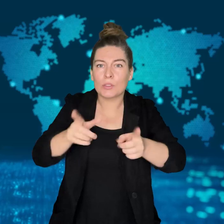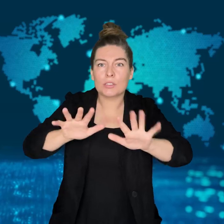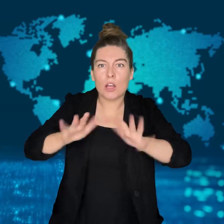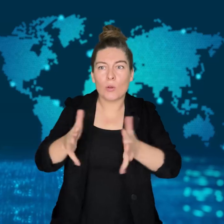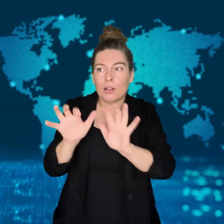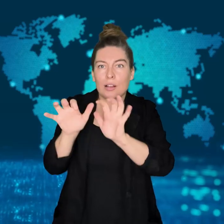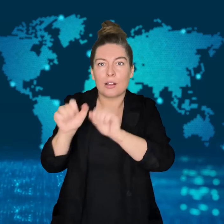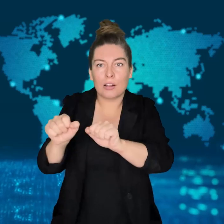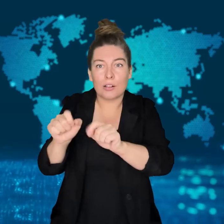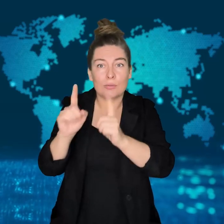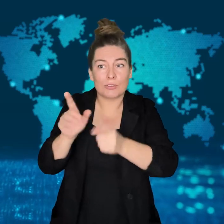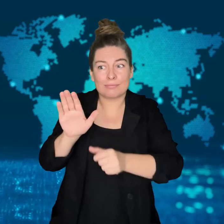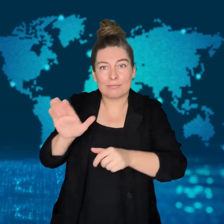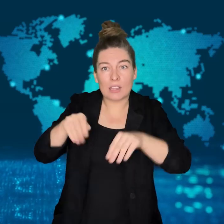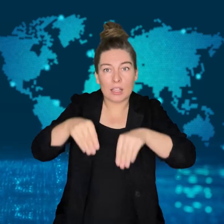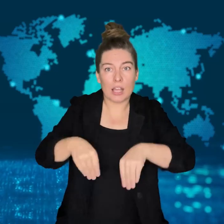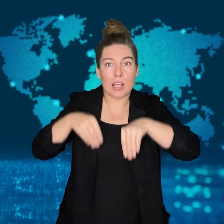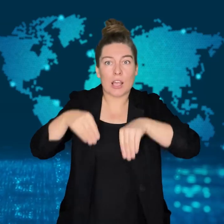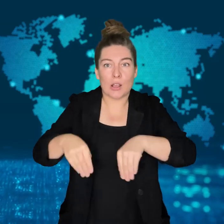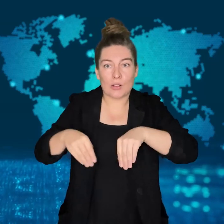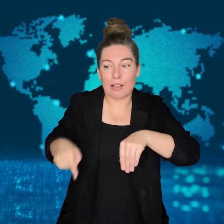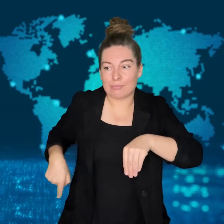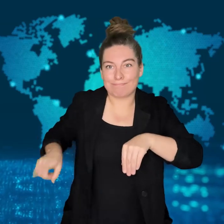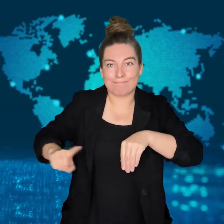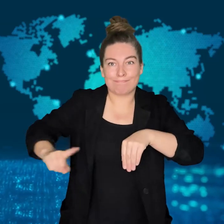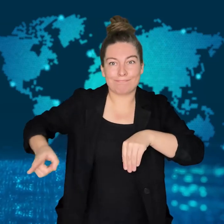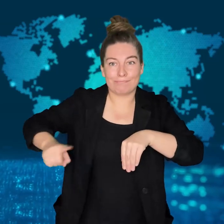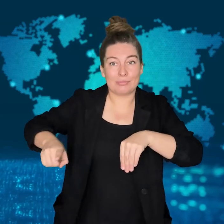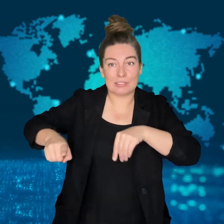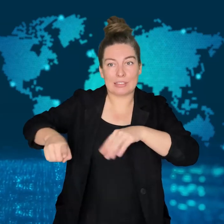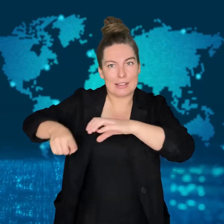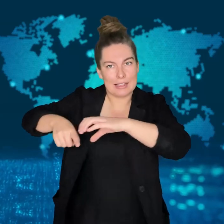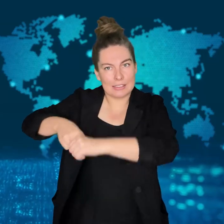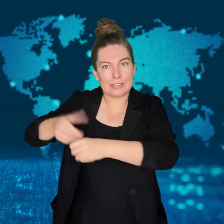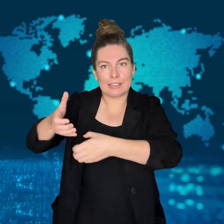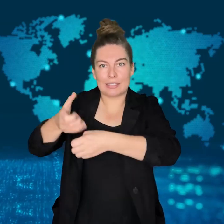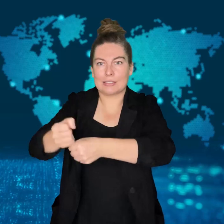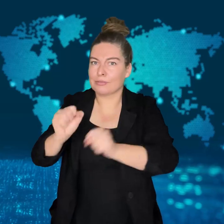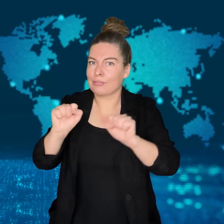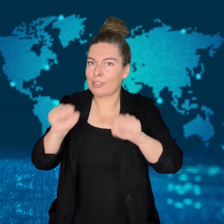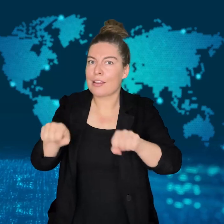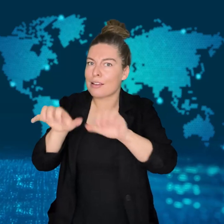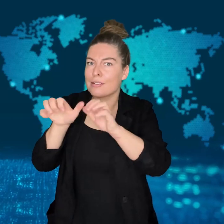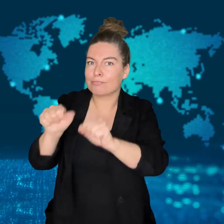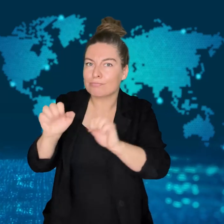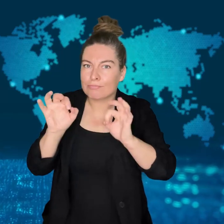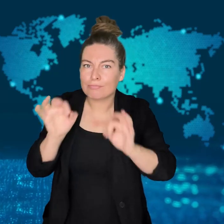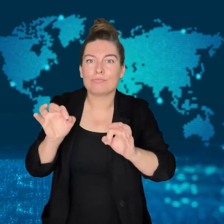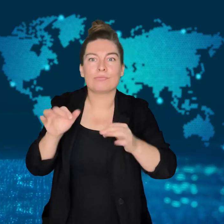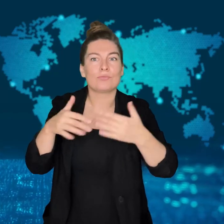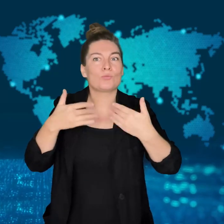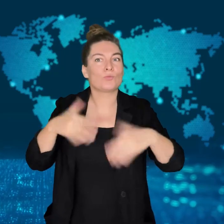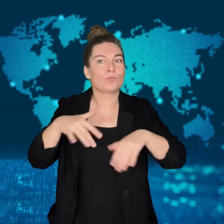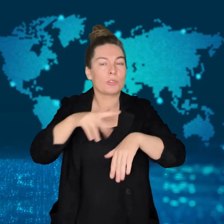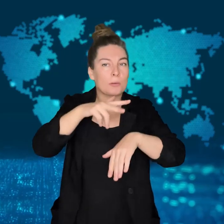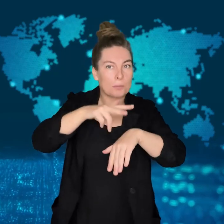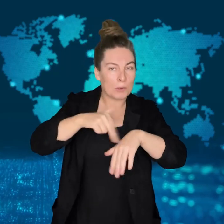The officers got in touch with the animal's handlers, keeping an eye on it for almost four hours.